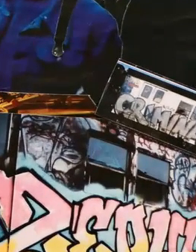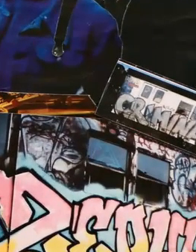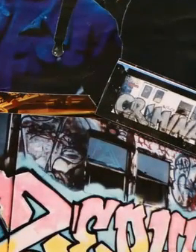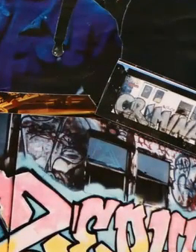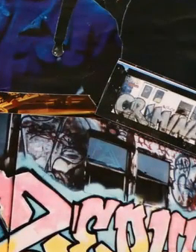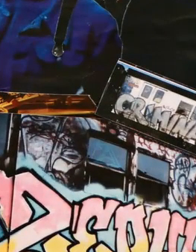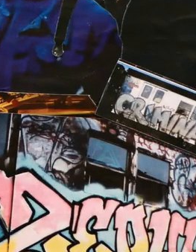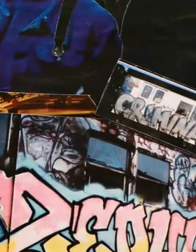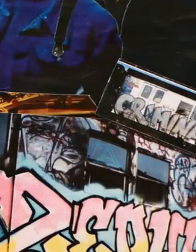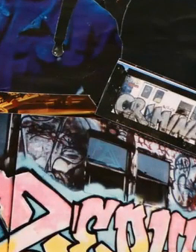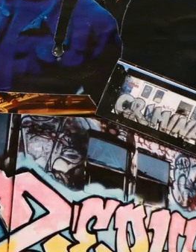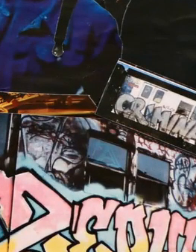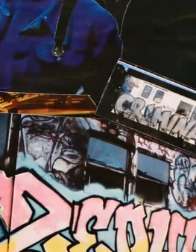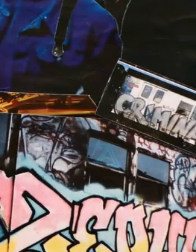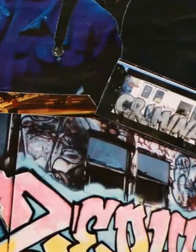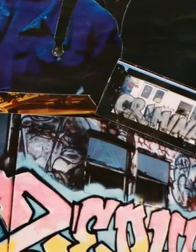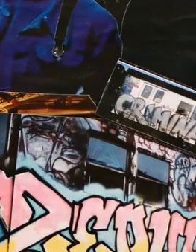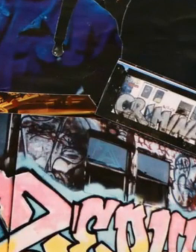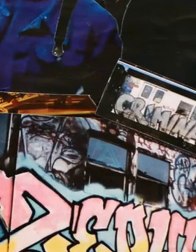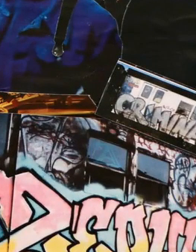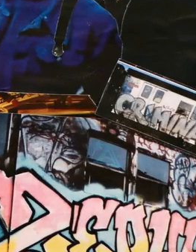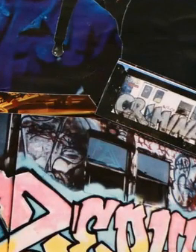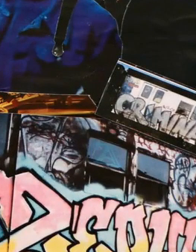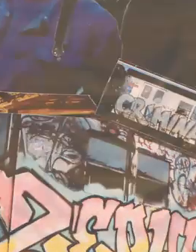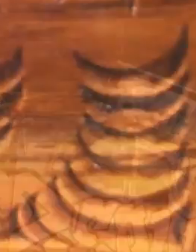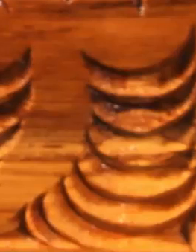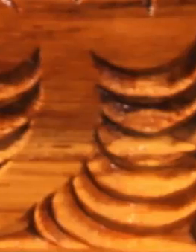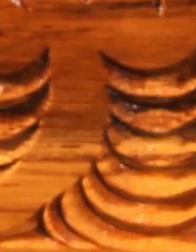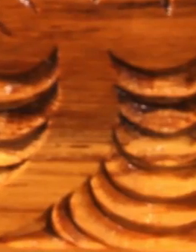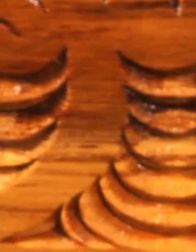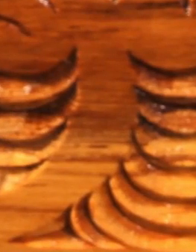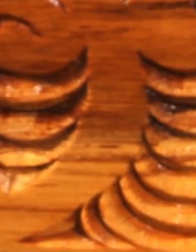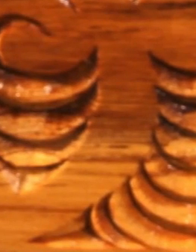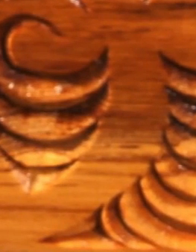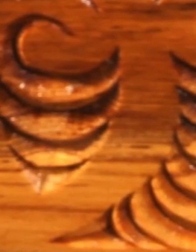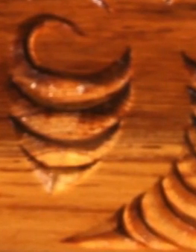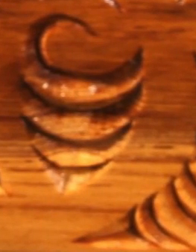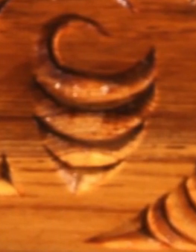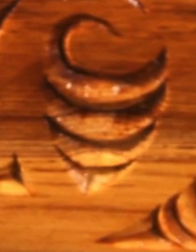Street artists and brightly graffiti train carriages. A close-up of the carved trophy.